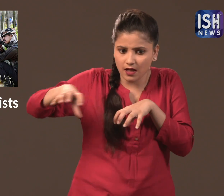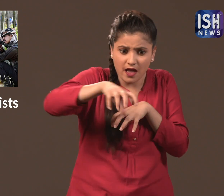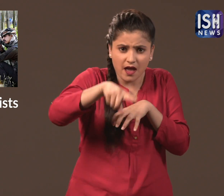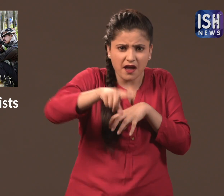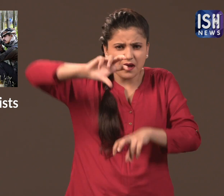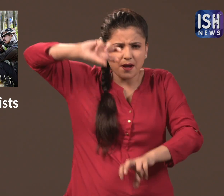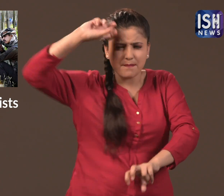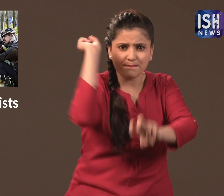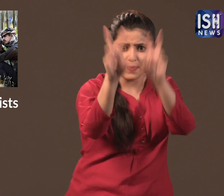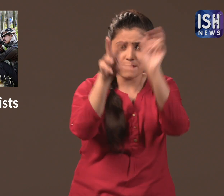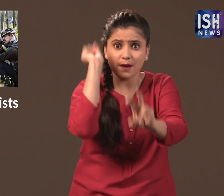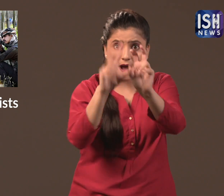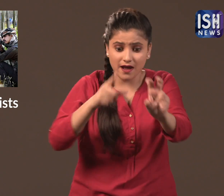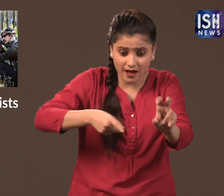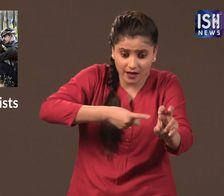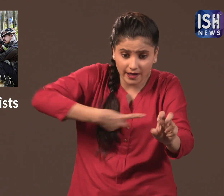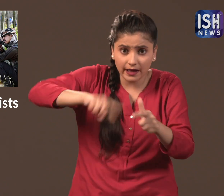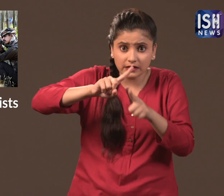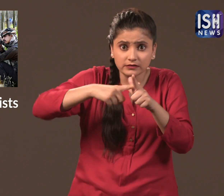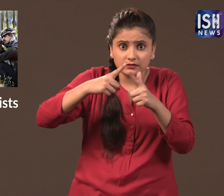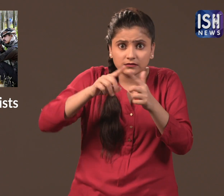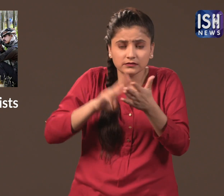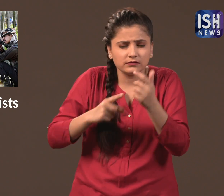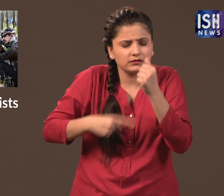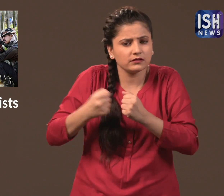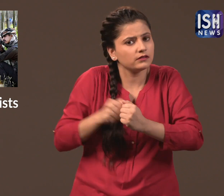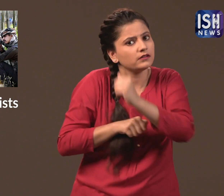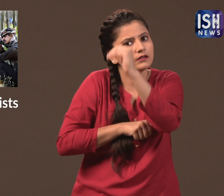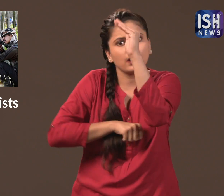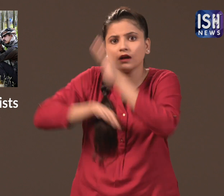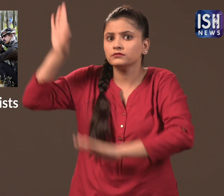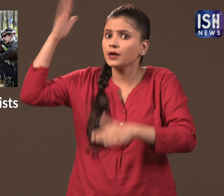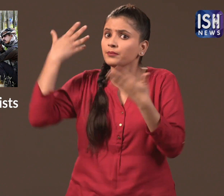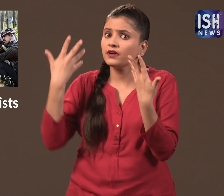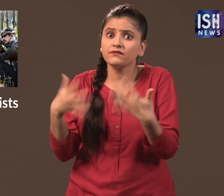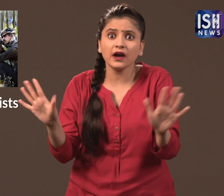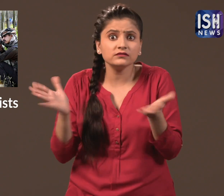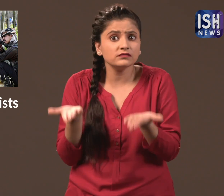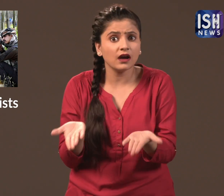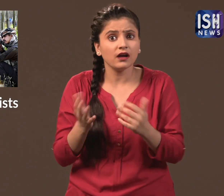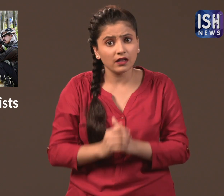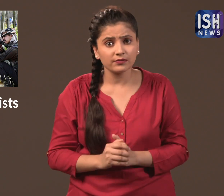and started throwing stones at the military, to help the terrorists escape.